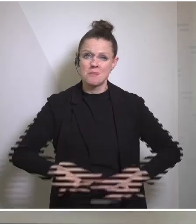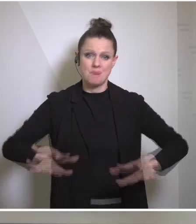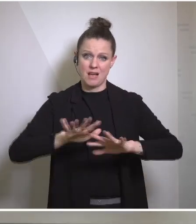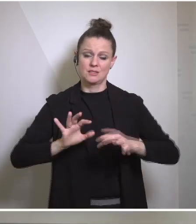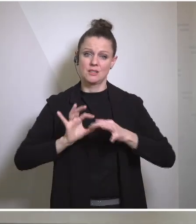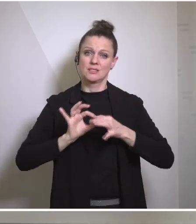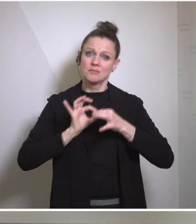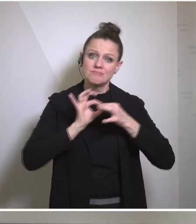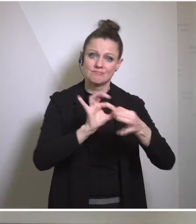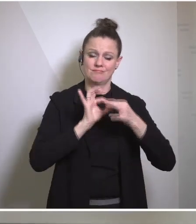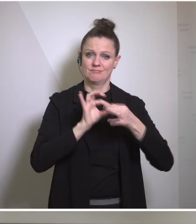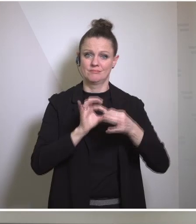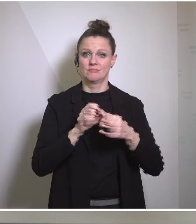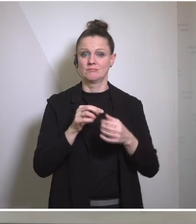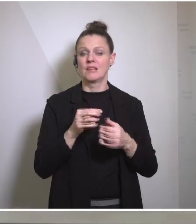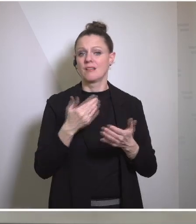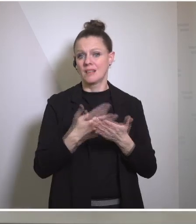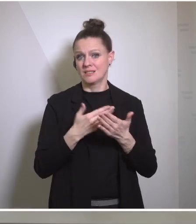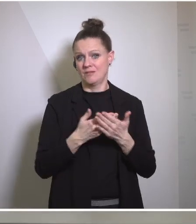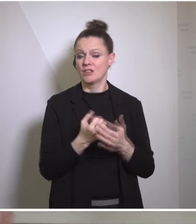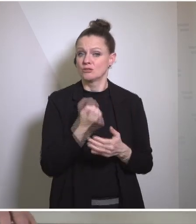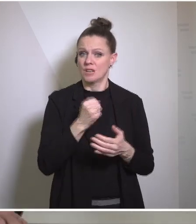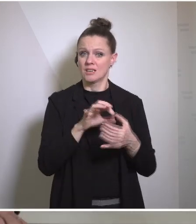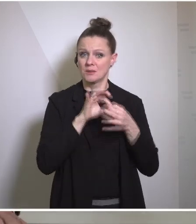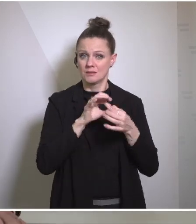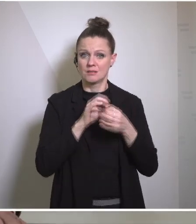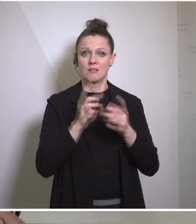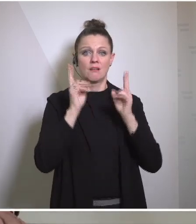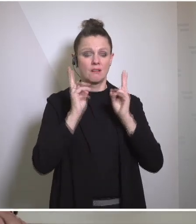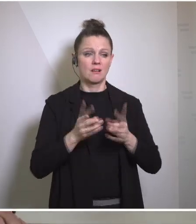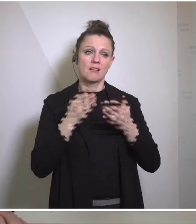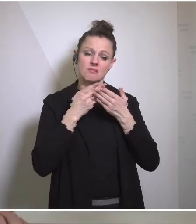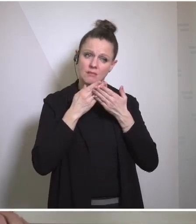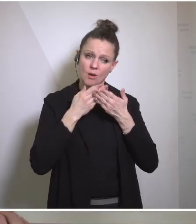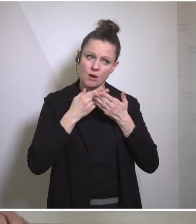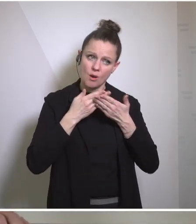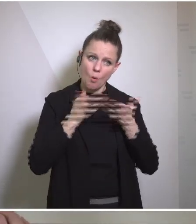actually the strength of the relationship to be able to speak clearly, candidly and directly.